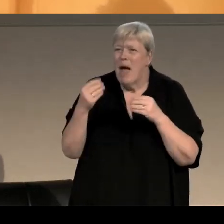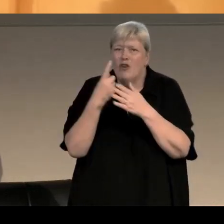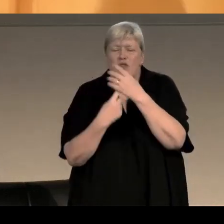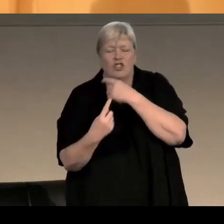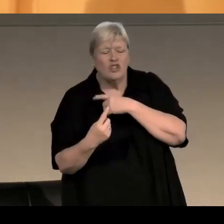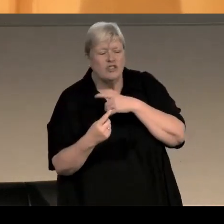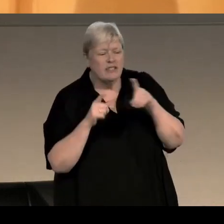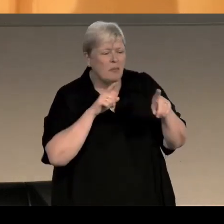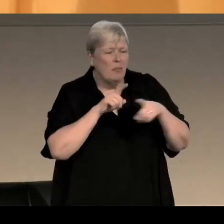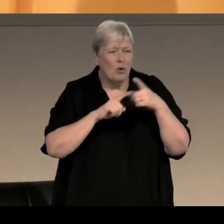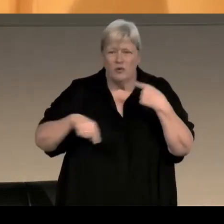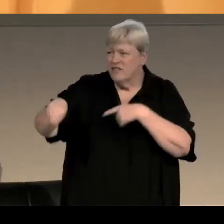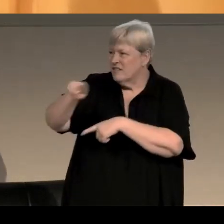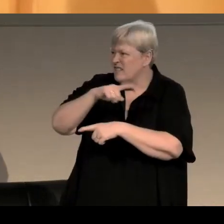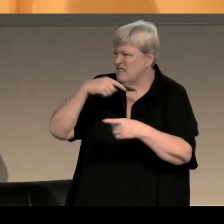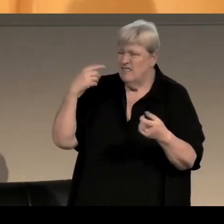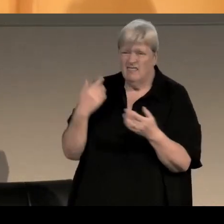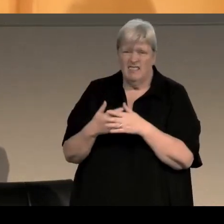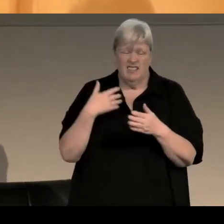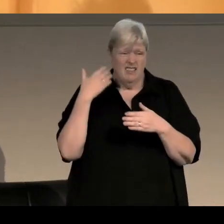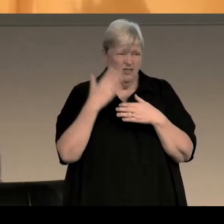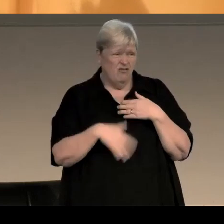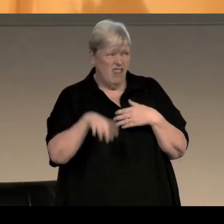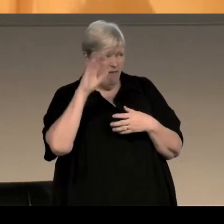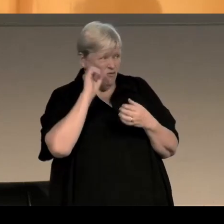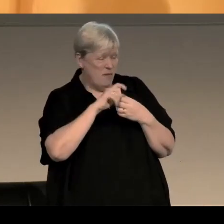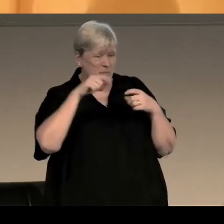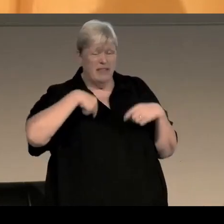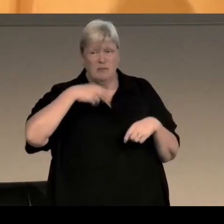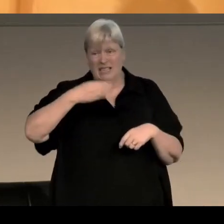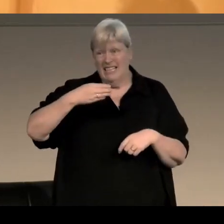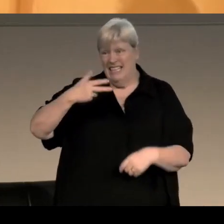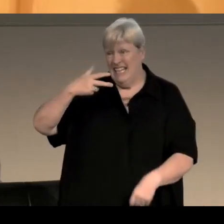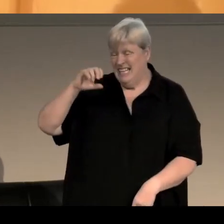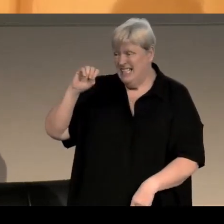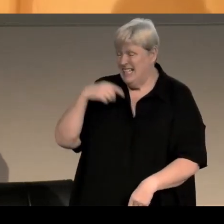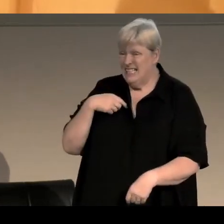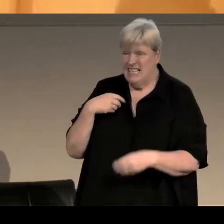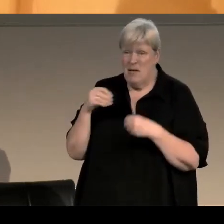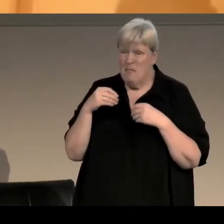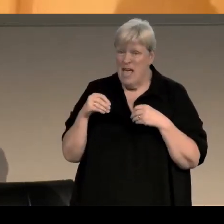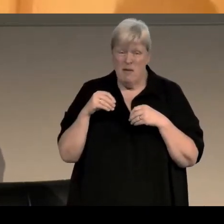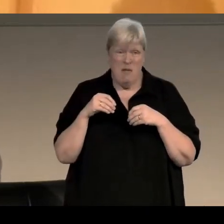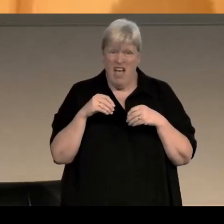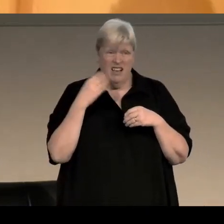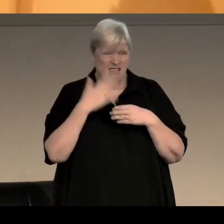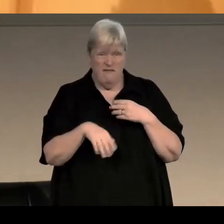and most of you here are far too young to remember this but in the 1980s and the early 90s, paperbacks didn't get reviewed at all.